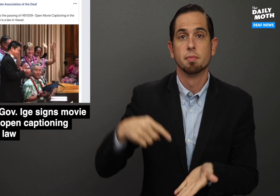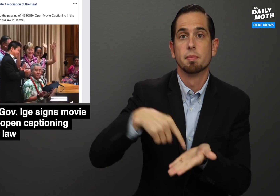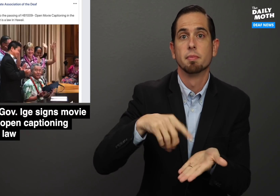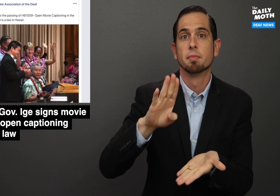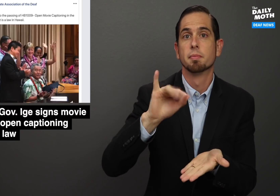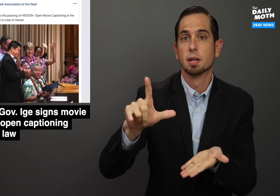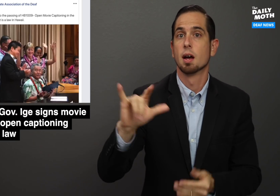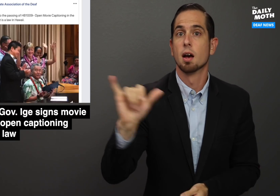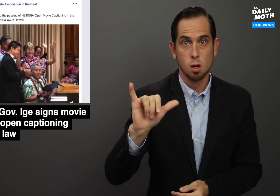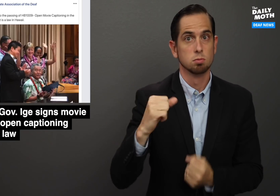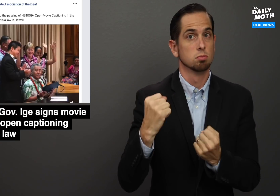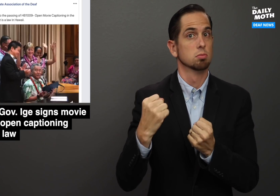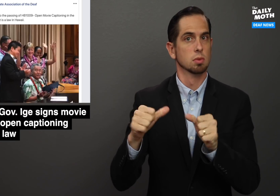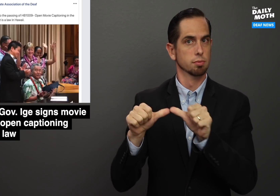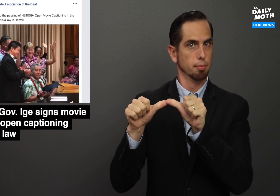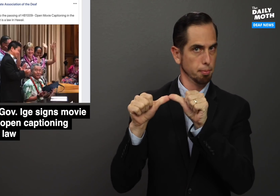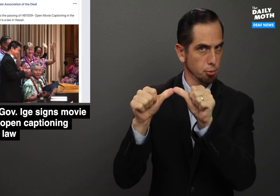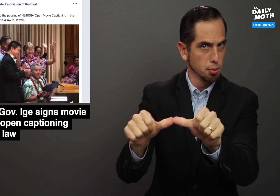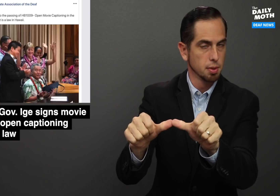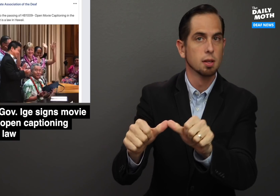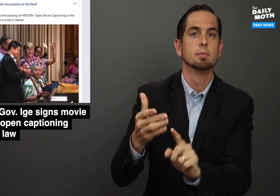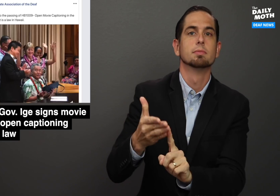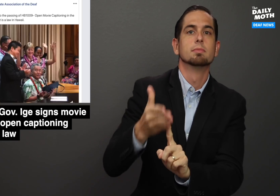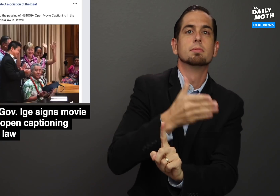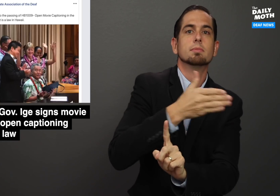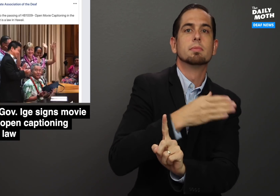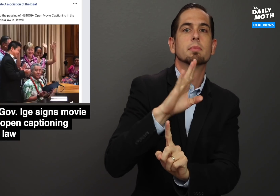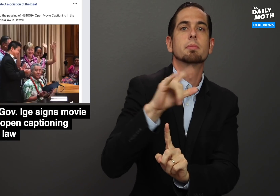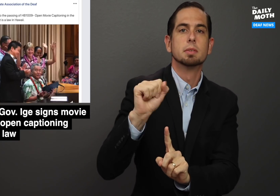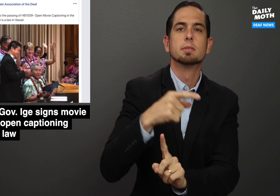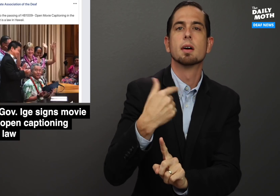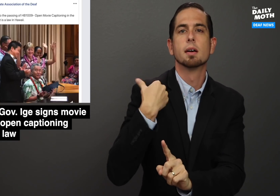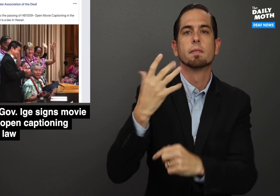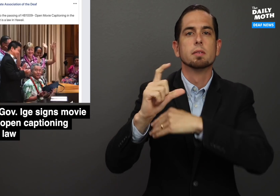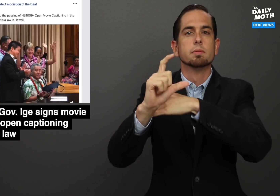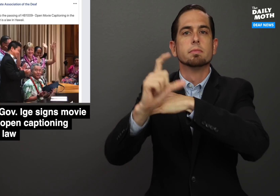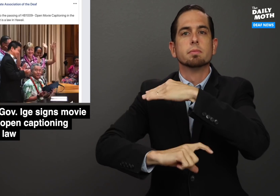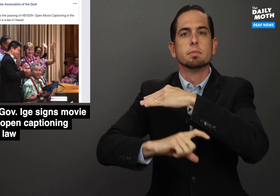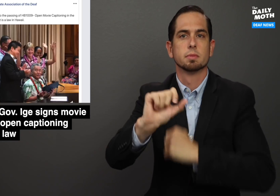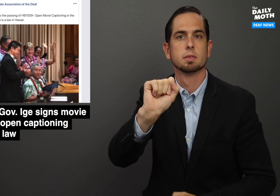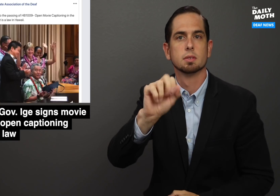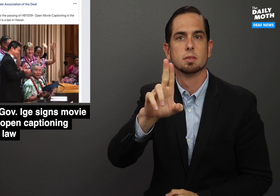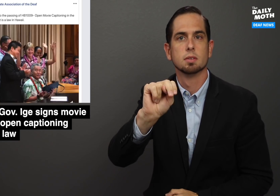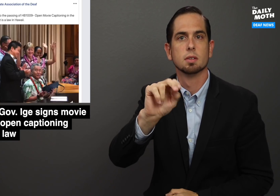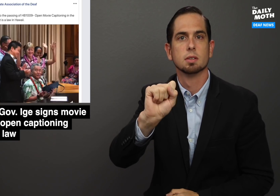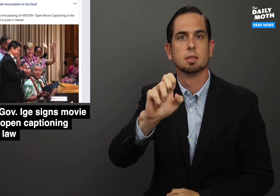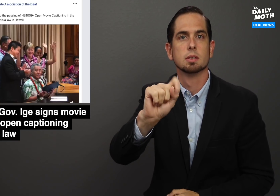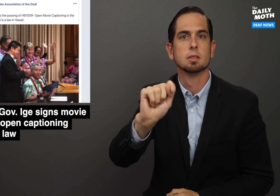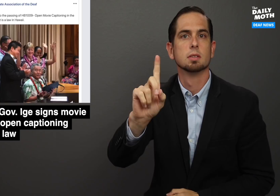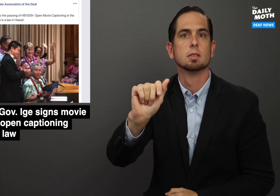The bill is also permanent - previous versions had a sunset